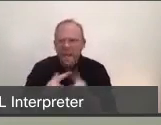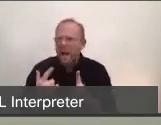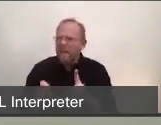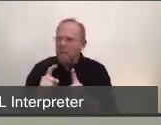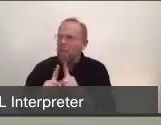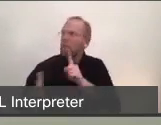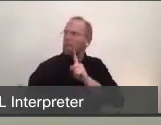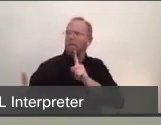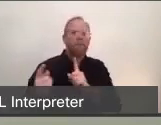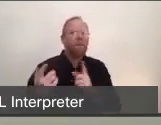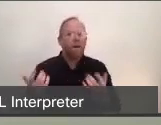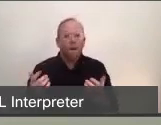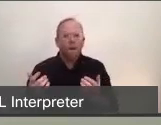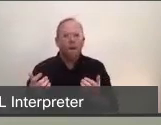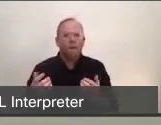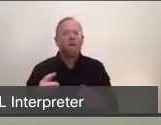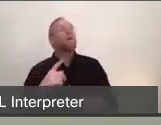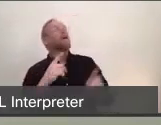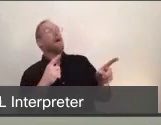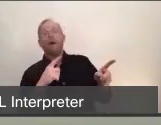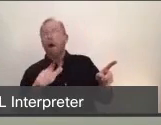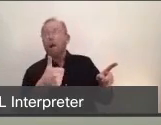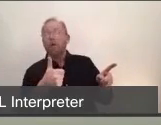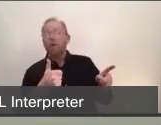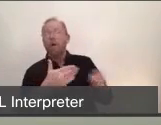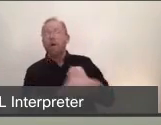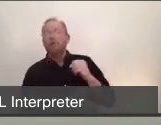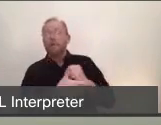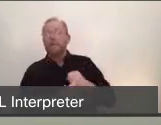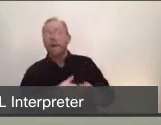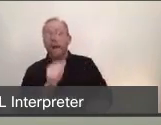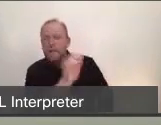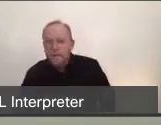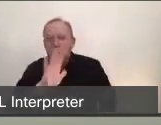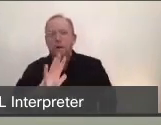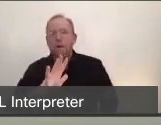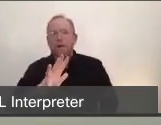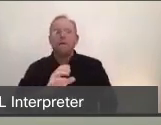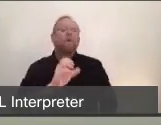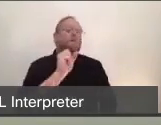like Singapore and South Korea, it's a more acceptable mechanism to control the spread of disease.